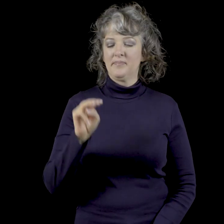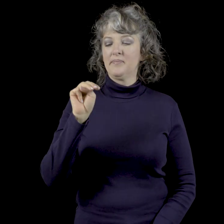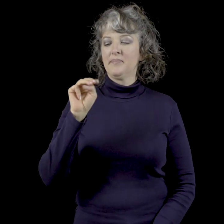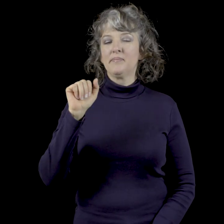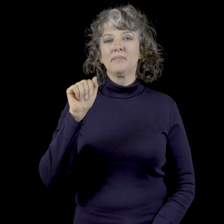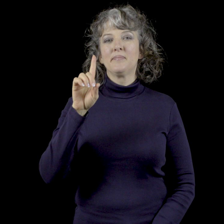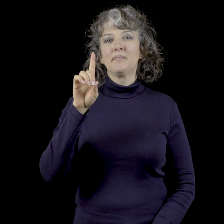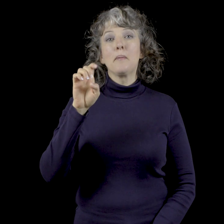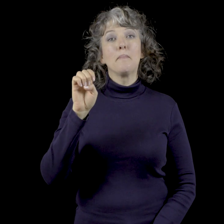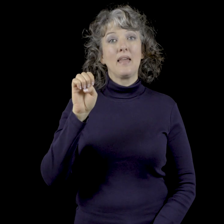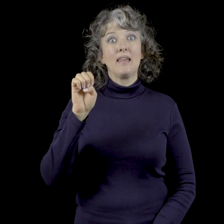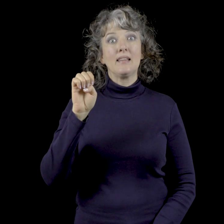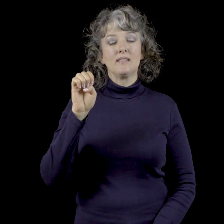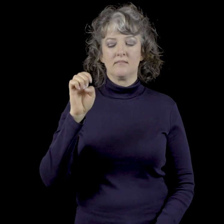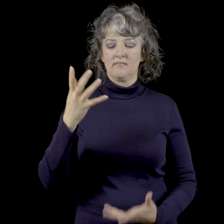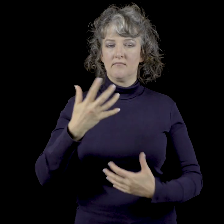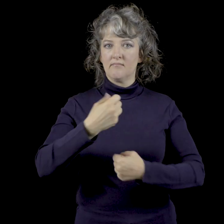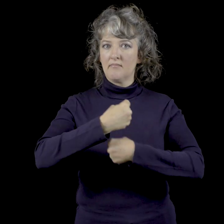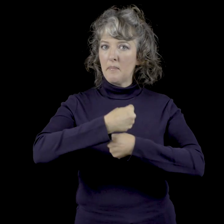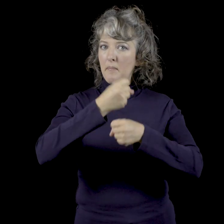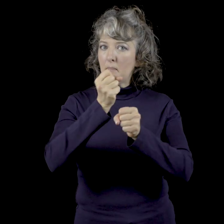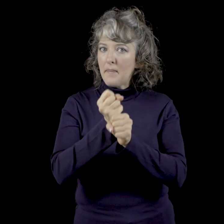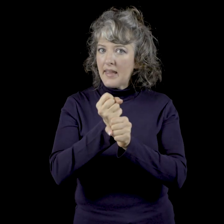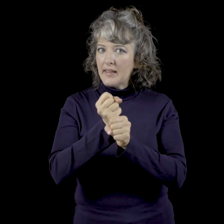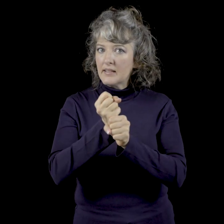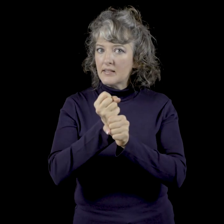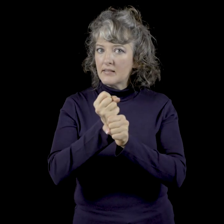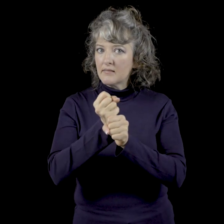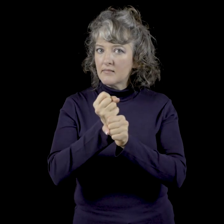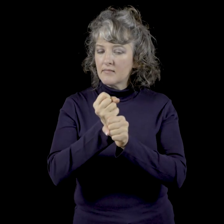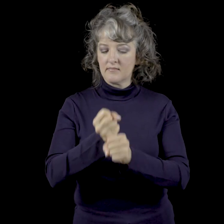M-A-D-E Made